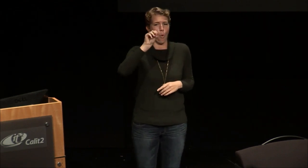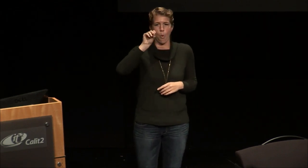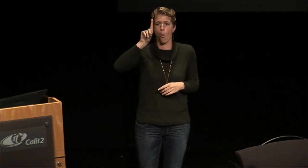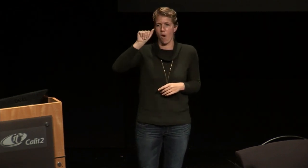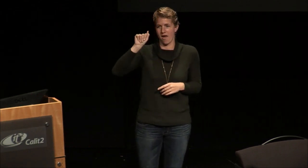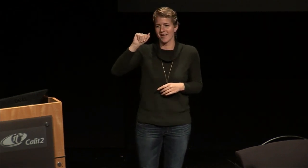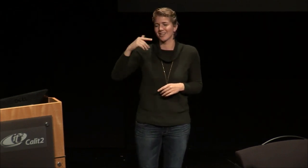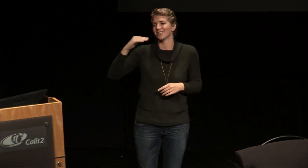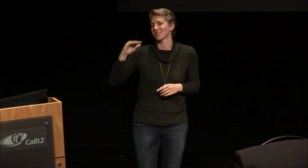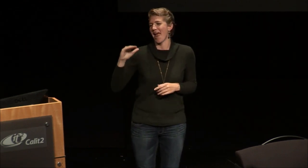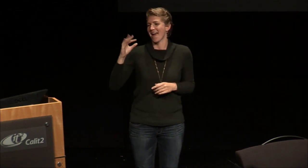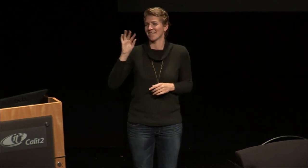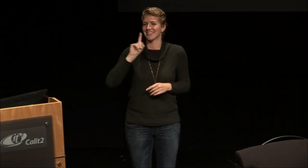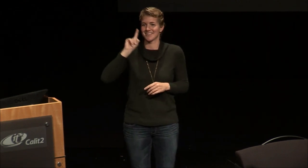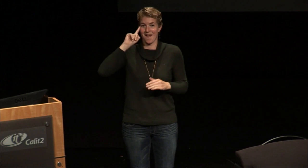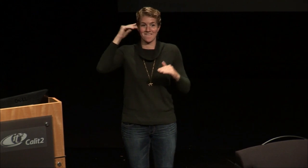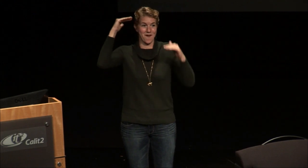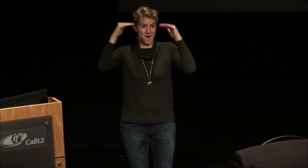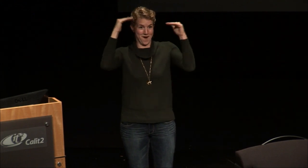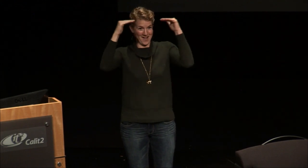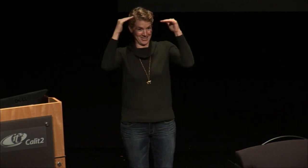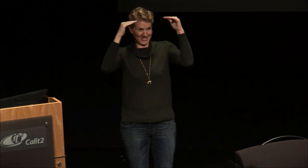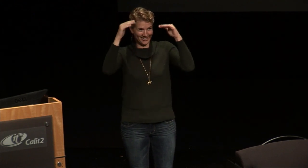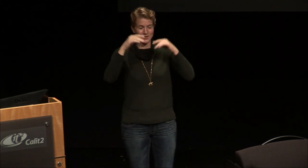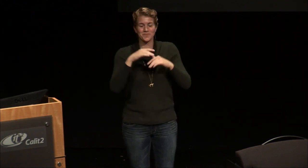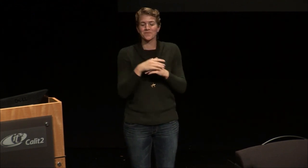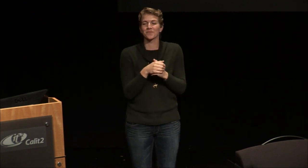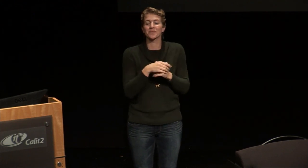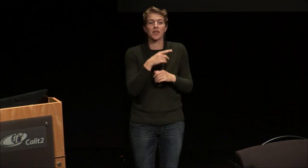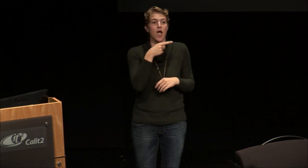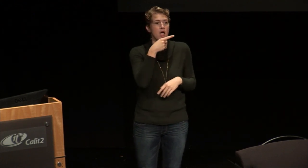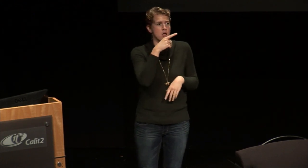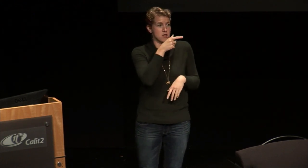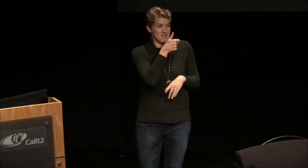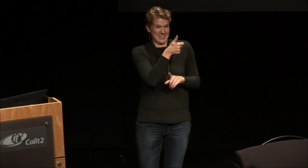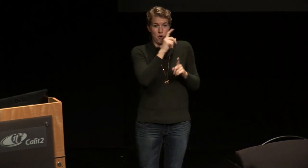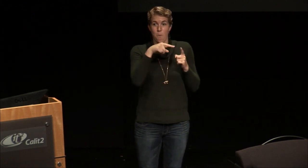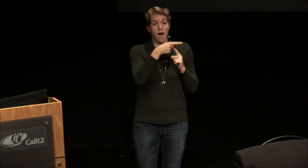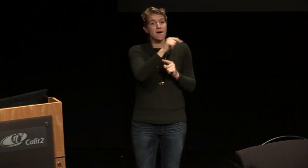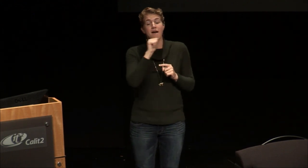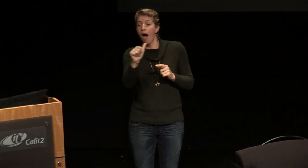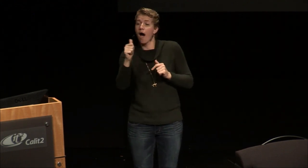Wink is hearing. He is a CODA, a child of a deaf adult